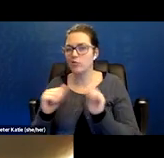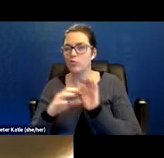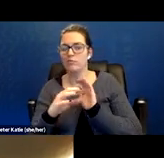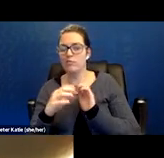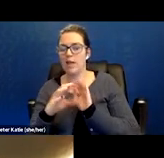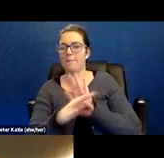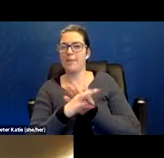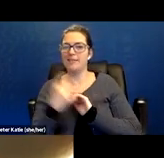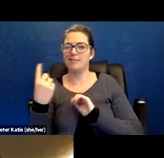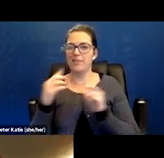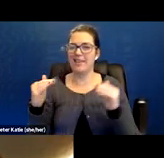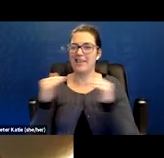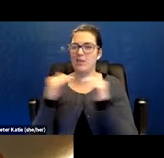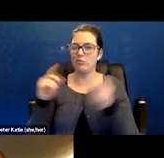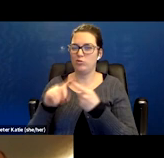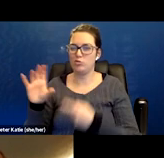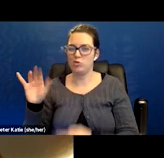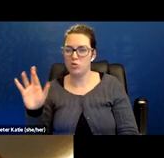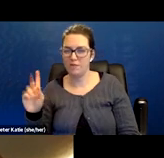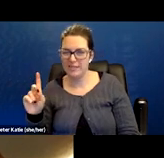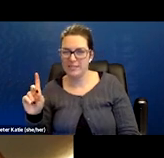So I think you're gonna be you know, we're gonna be more successful longterm